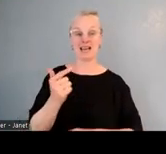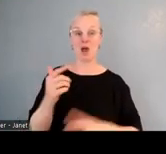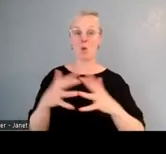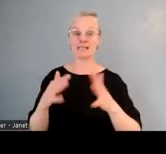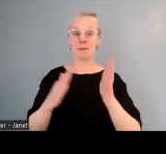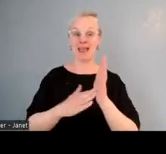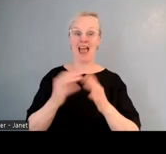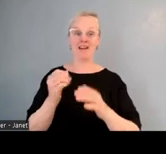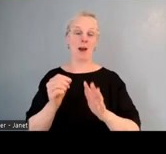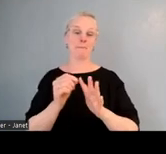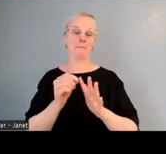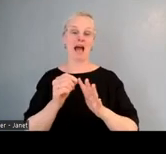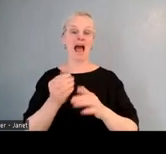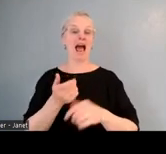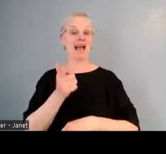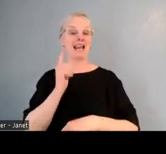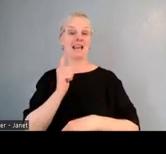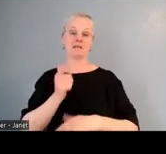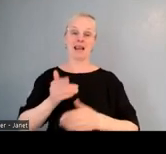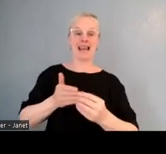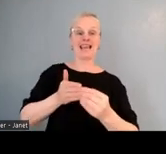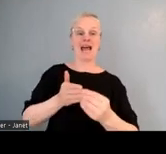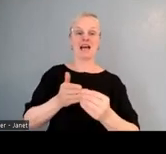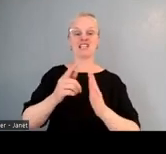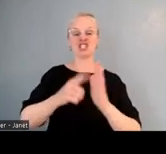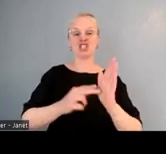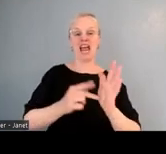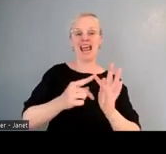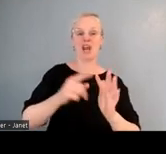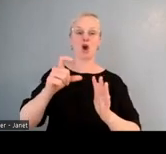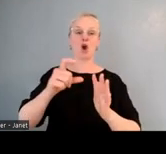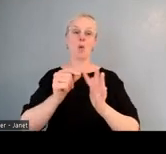Jane Cooper, and also a bilingual and immersion stream.